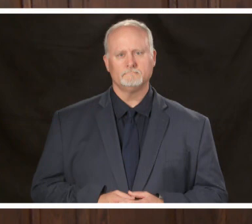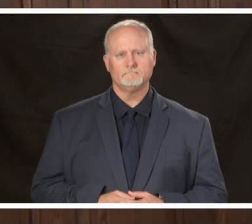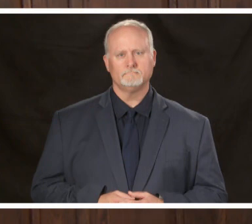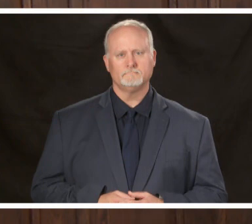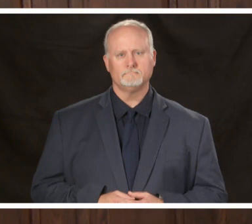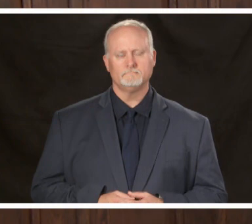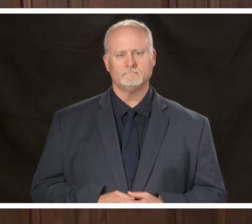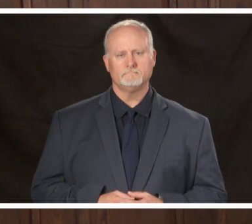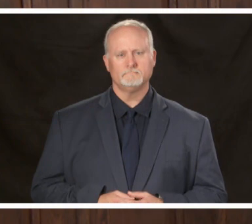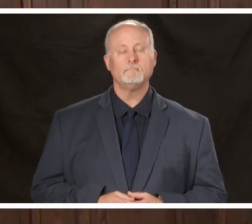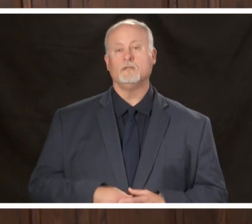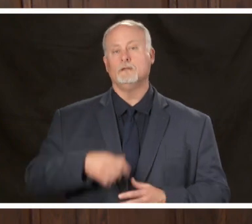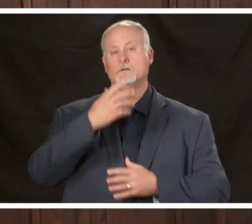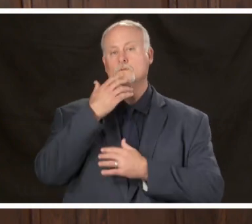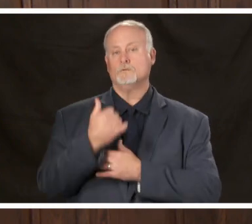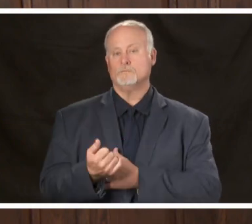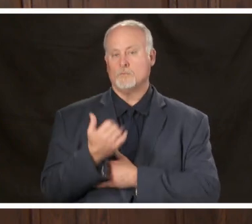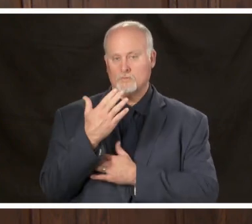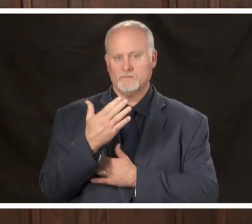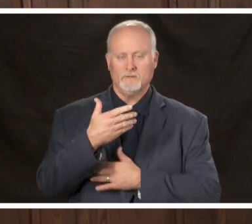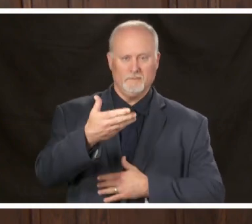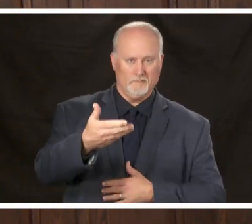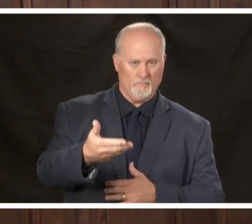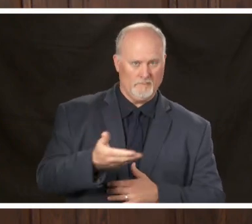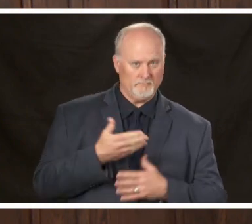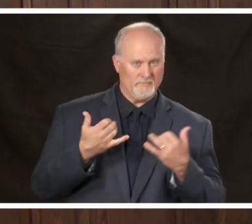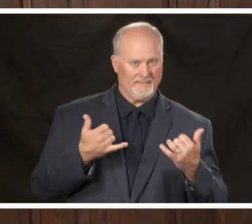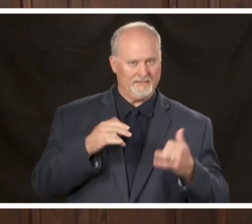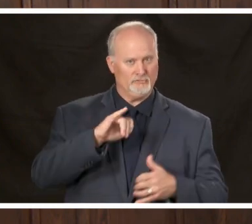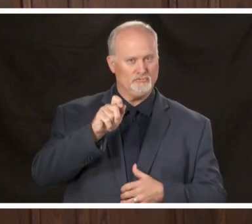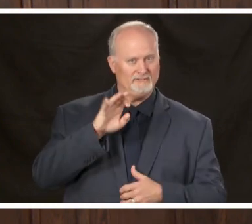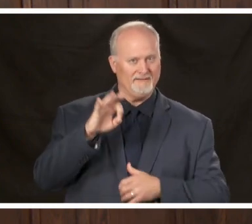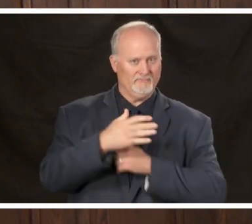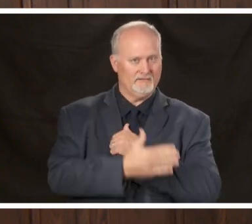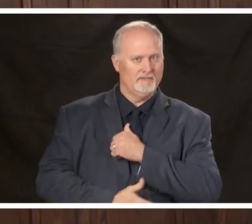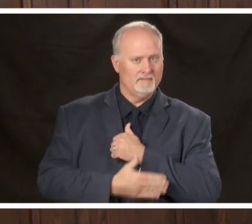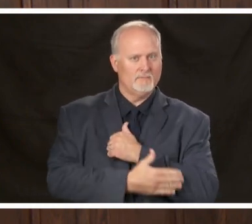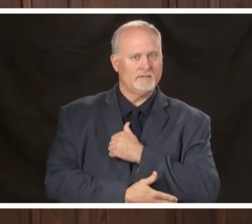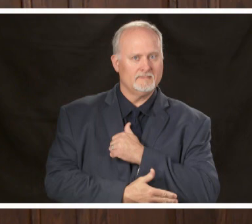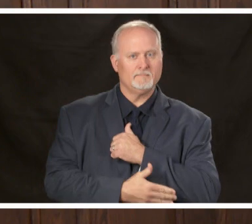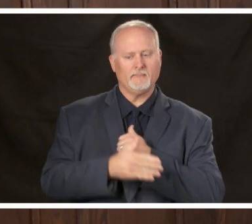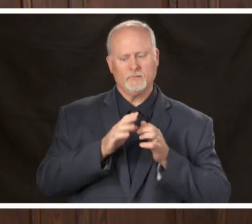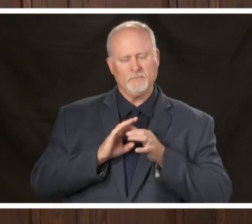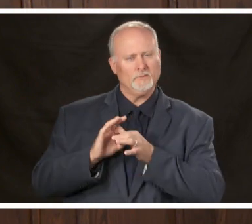good morning welcome to today's Jefferson County unified command joint